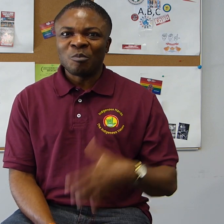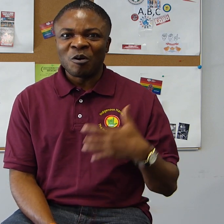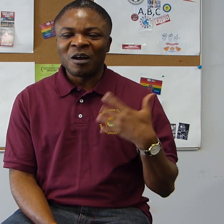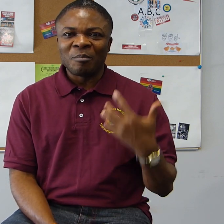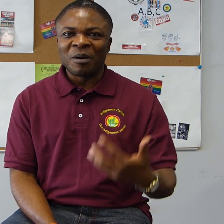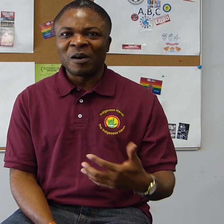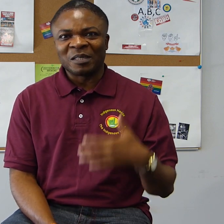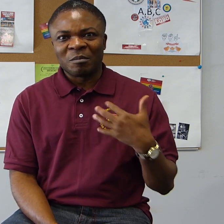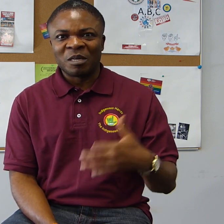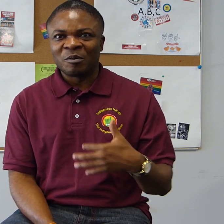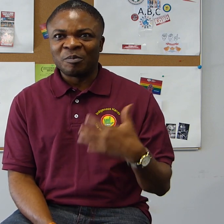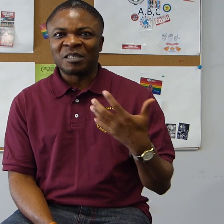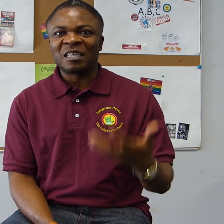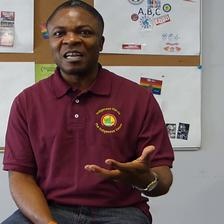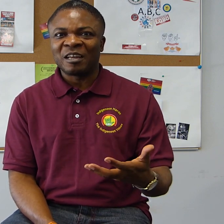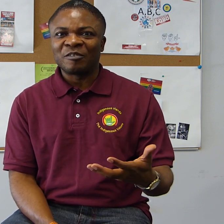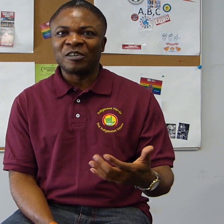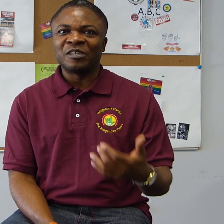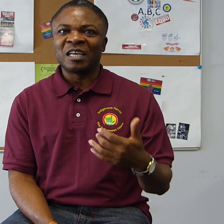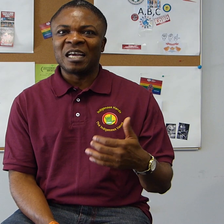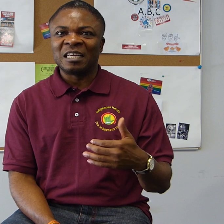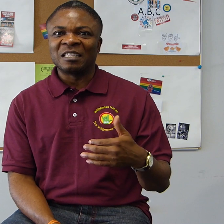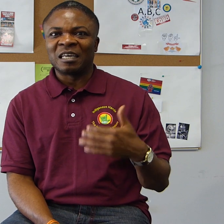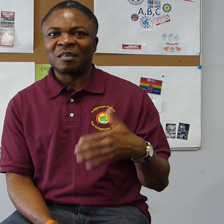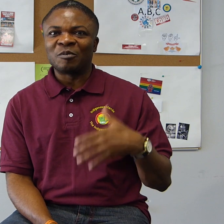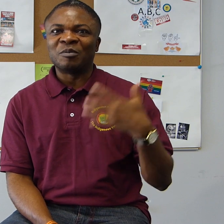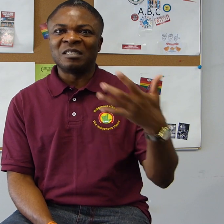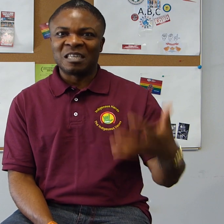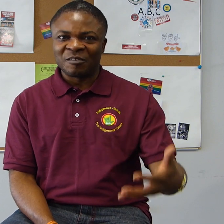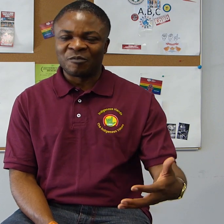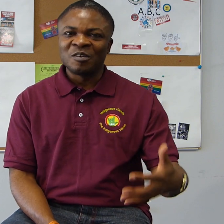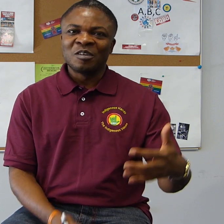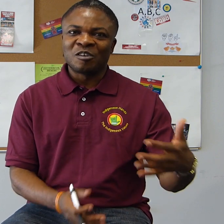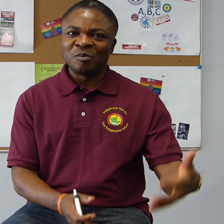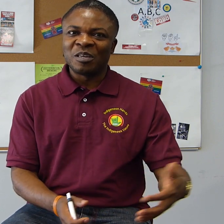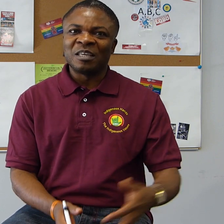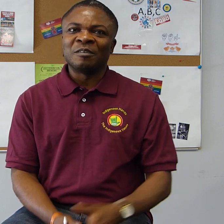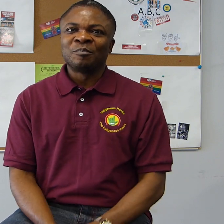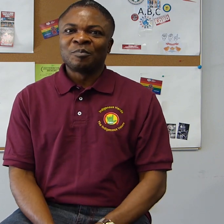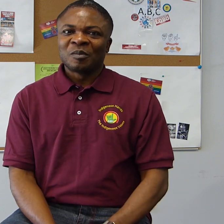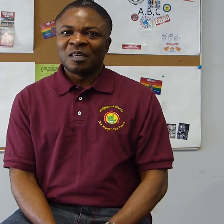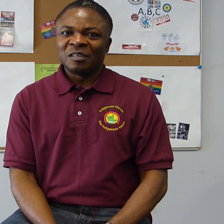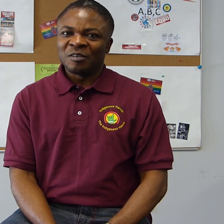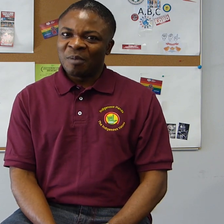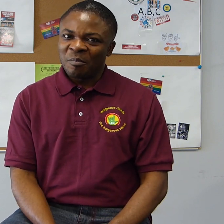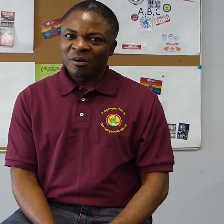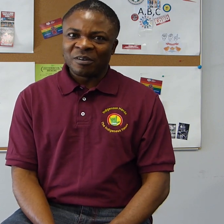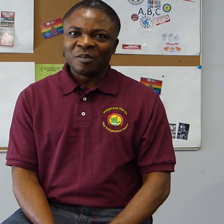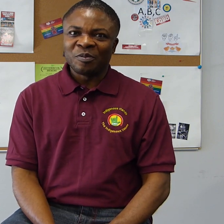more about Adamorobe Signed Language and Adamorobe Deaf community. And remember,